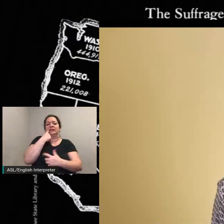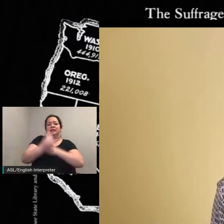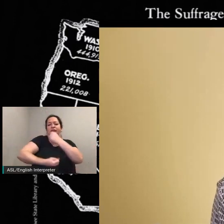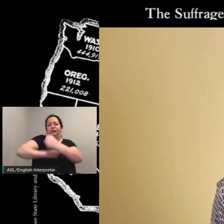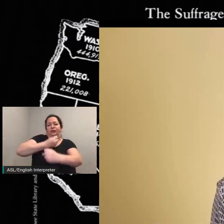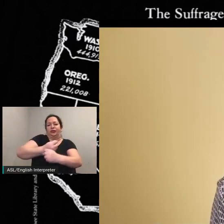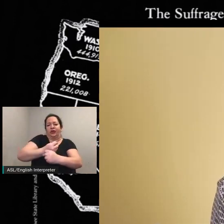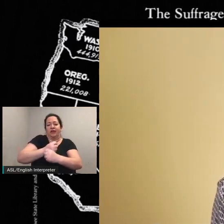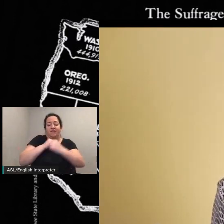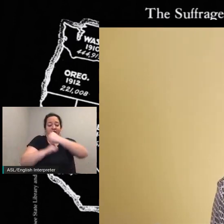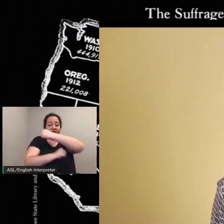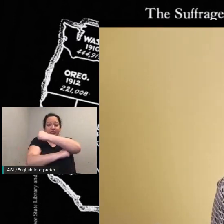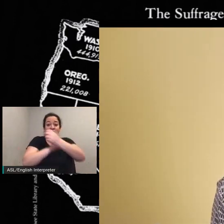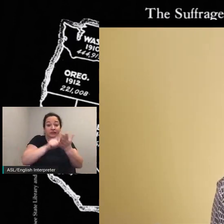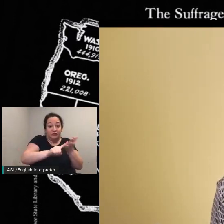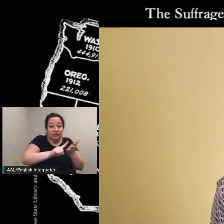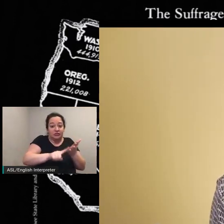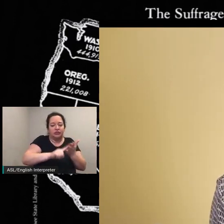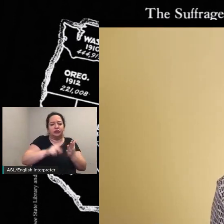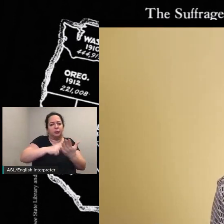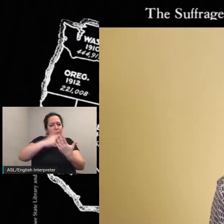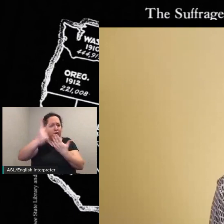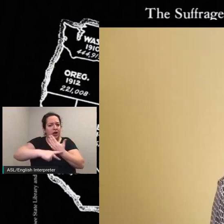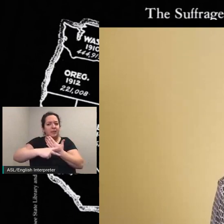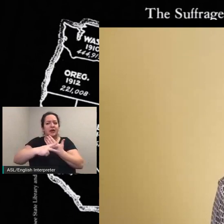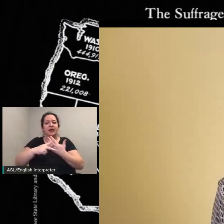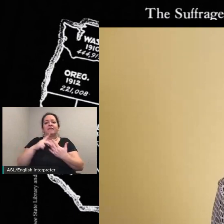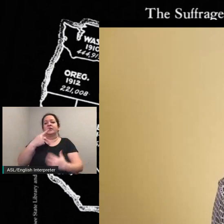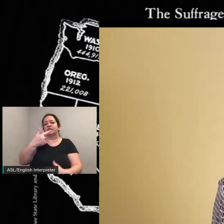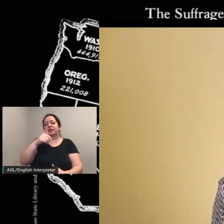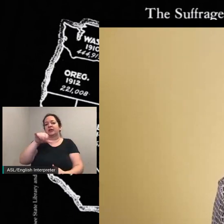programming of the gis site was a collaboration between